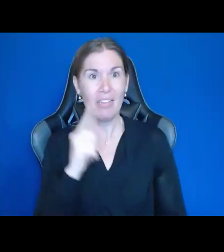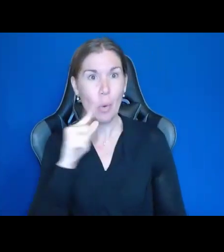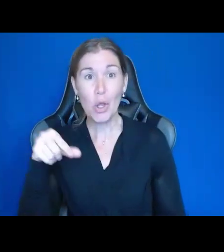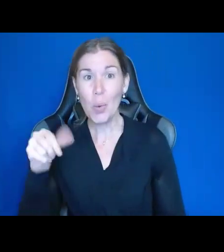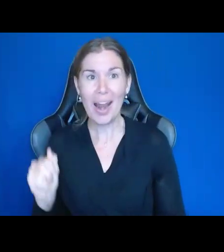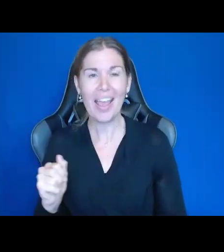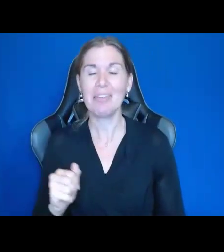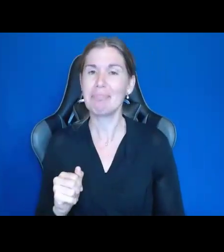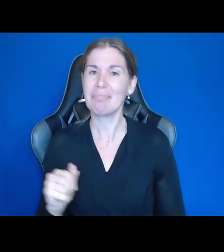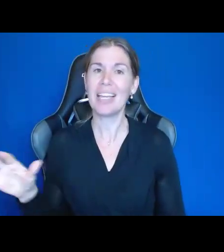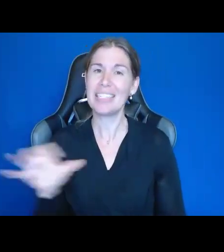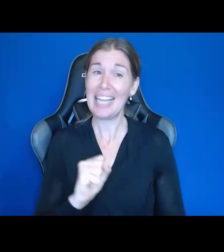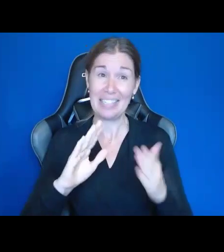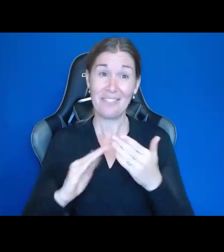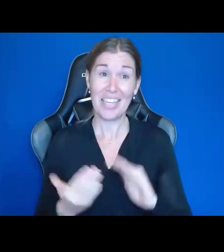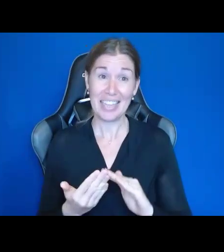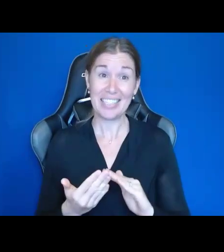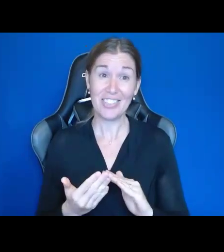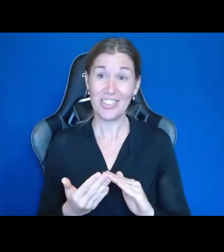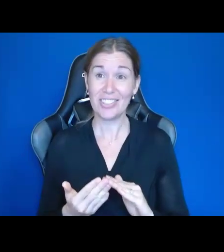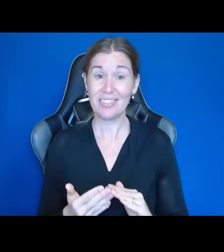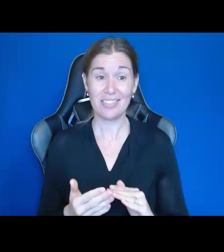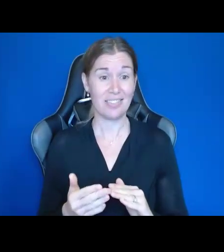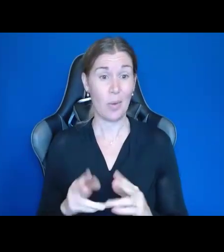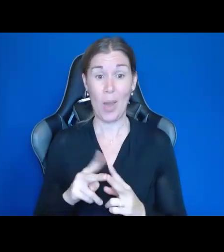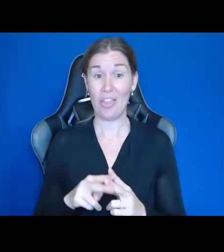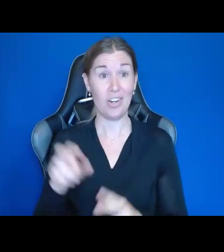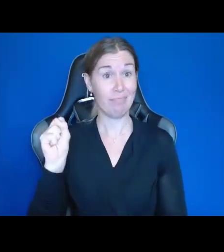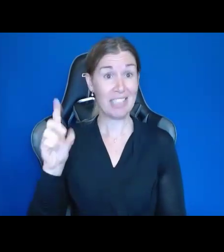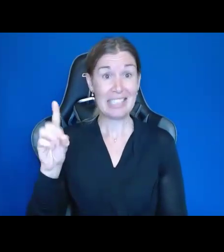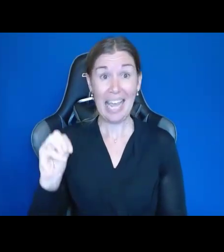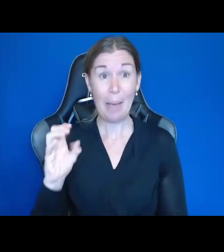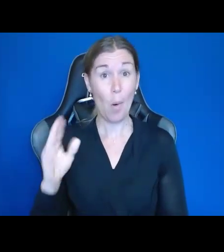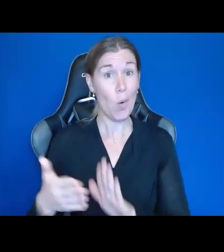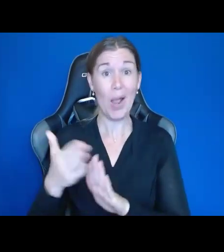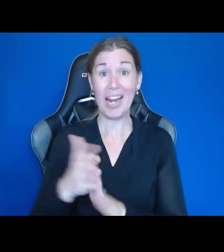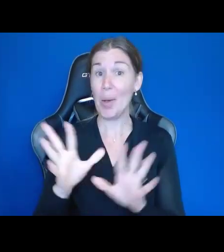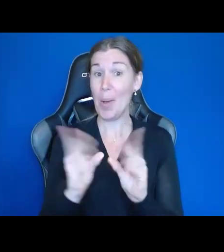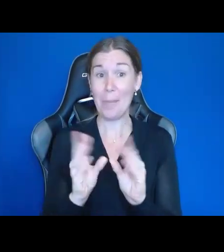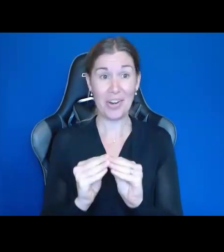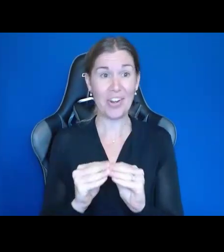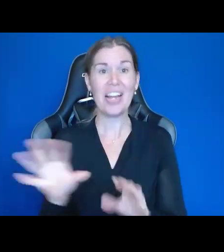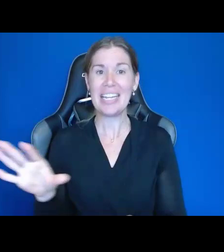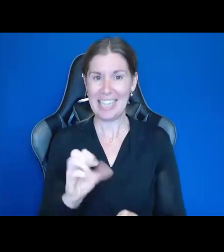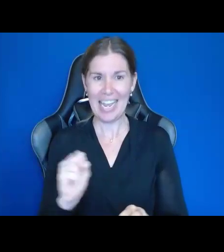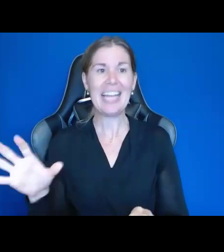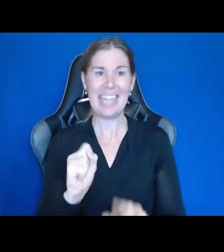So, it takes a village, right? Whether it's self determination or running a webinar, it takes a team.